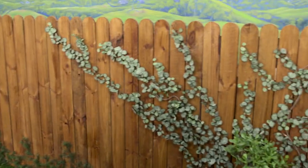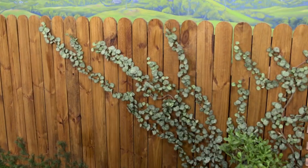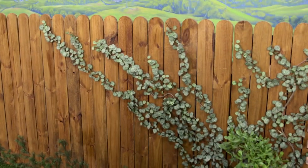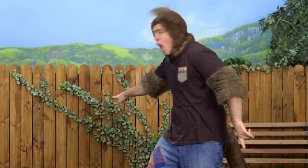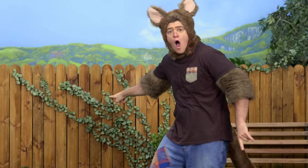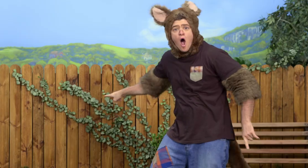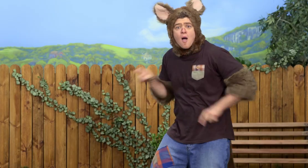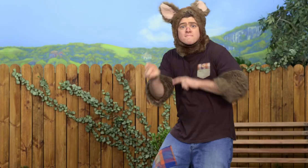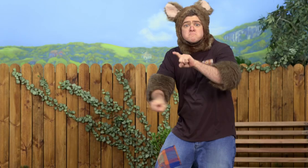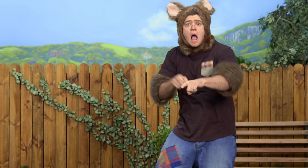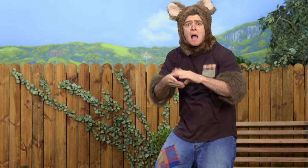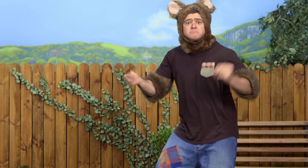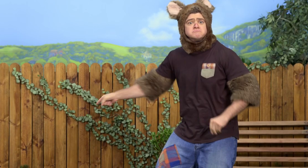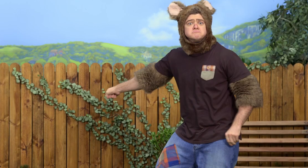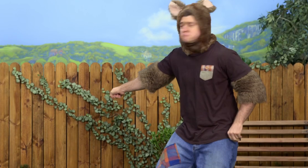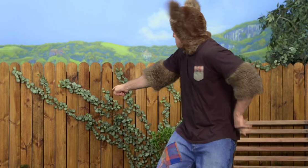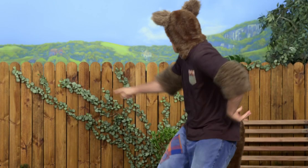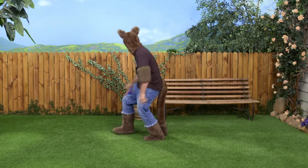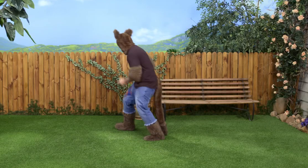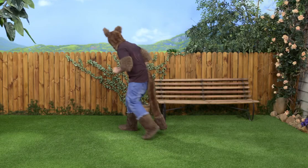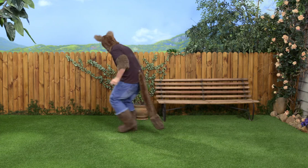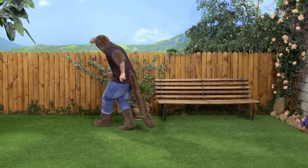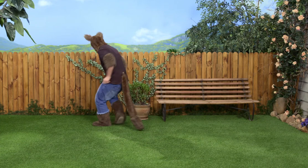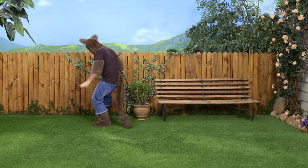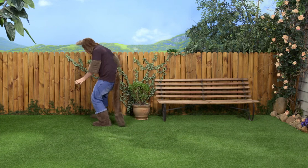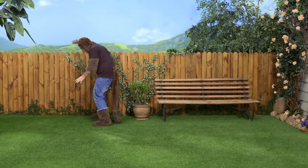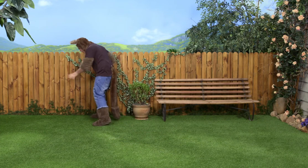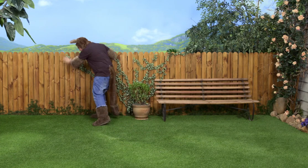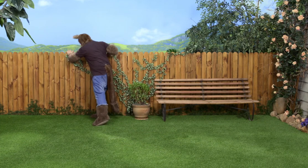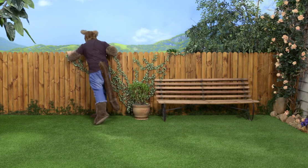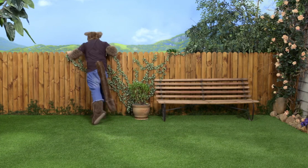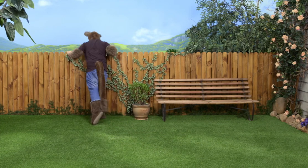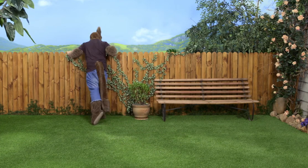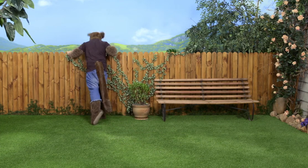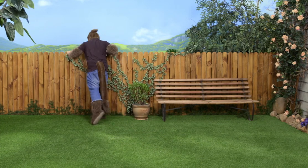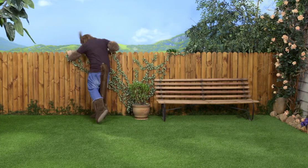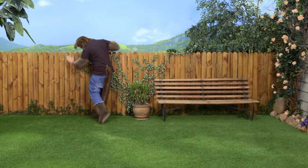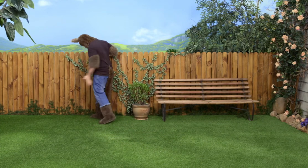Huh? The bike is missing. Hmm? Hmm.